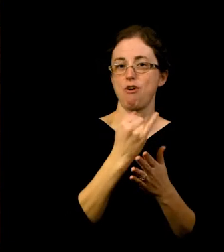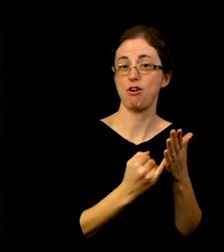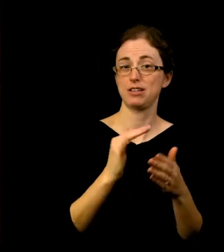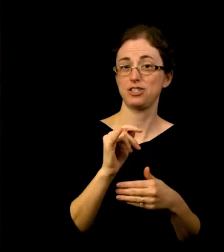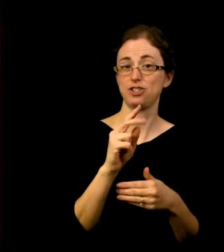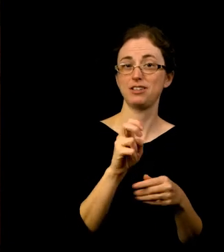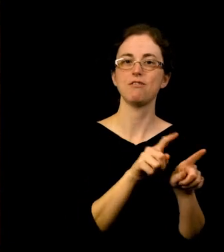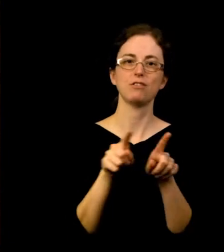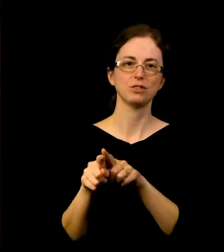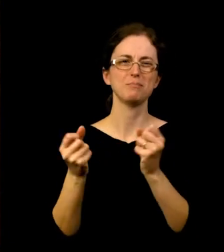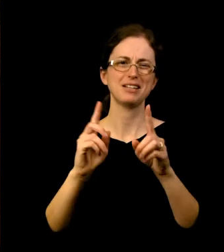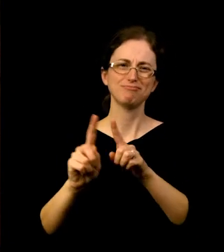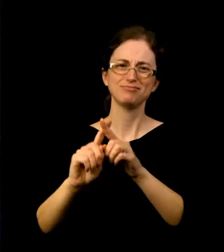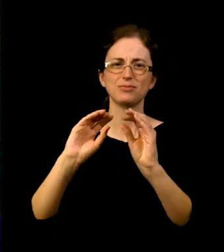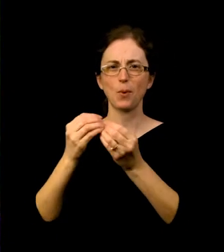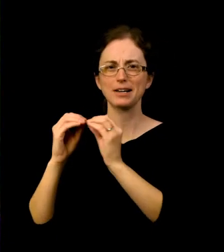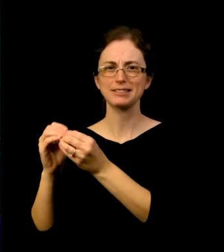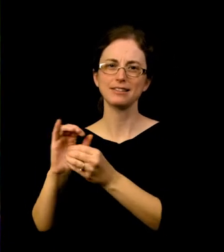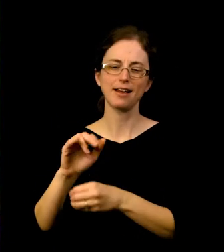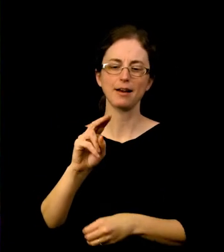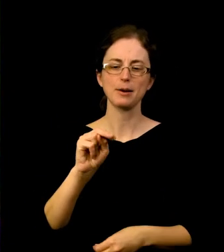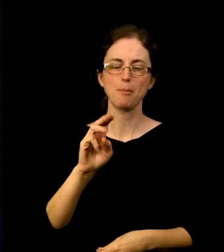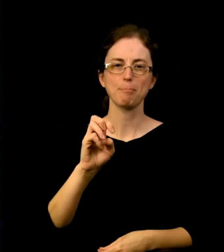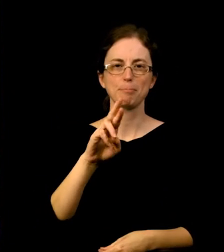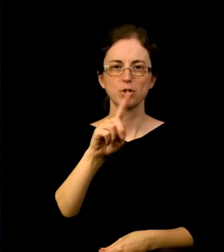lots of other organizations, the Numberz radio station,